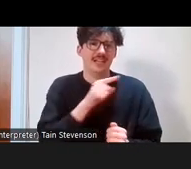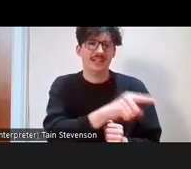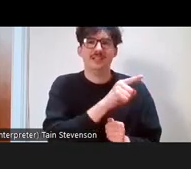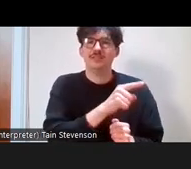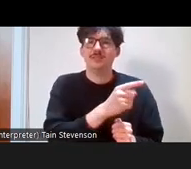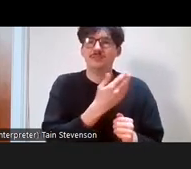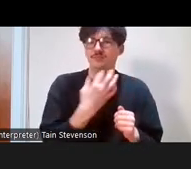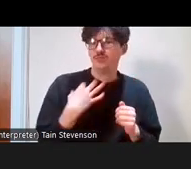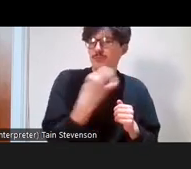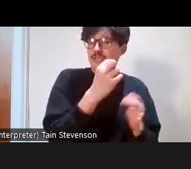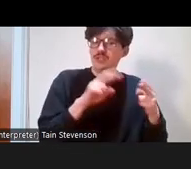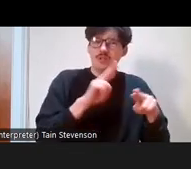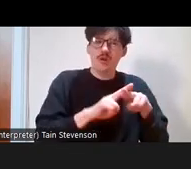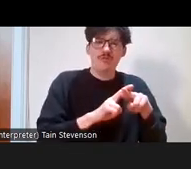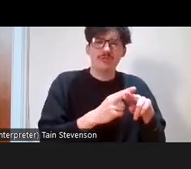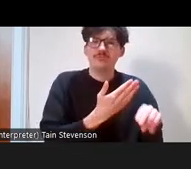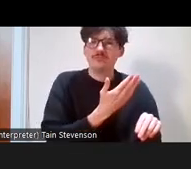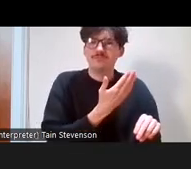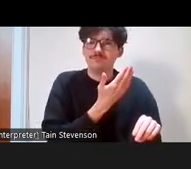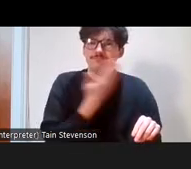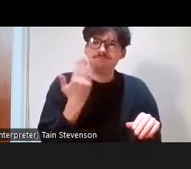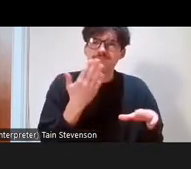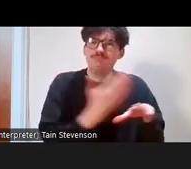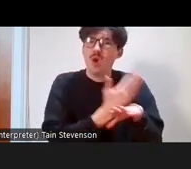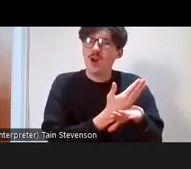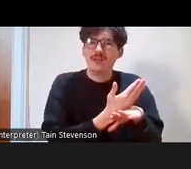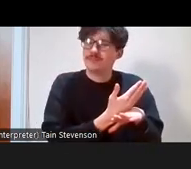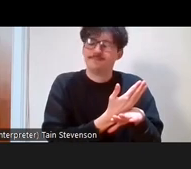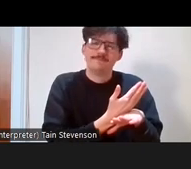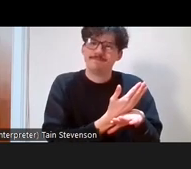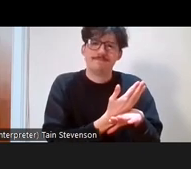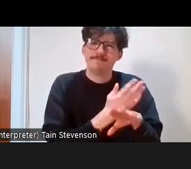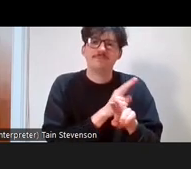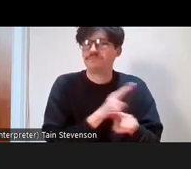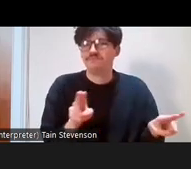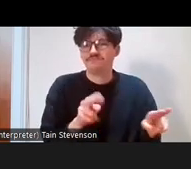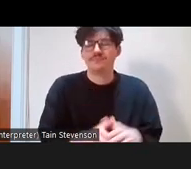came from backgrounds where their parents were unemployed or weren't working or were in a care